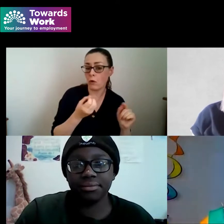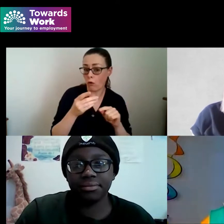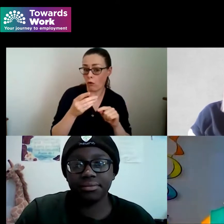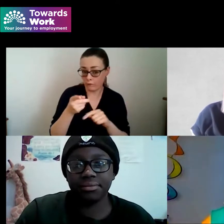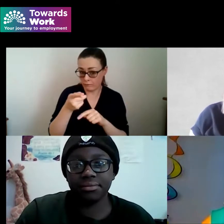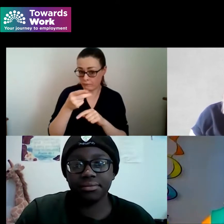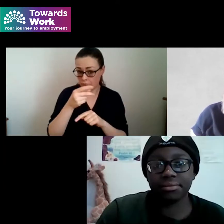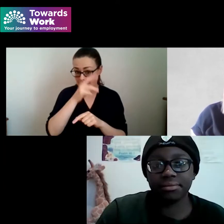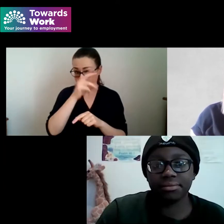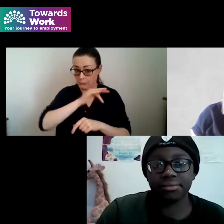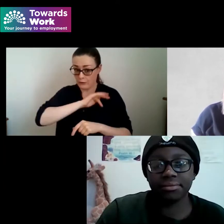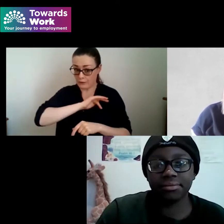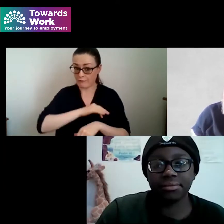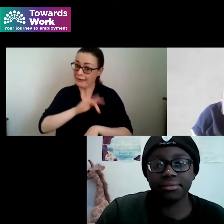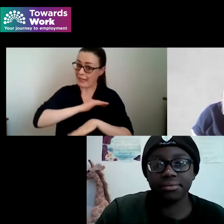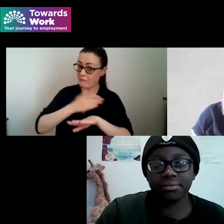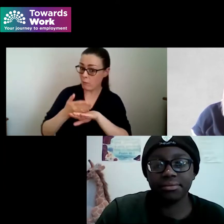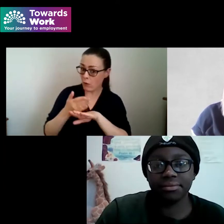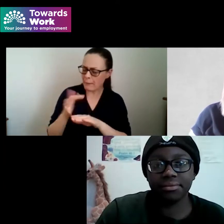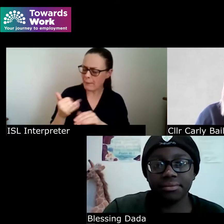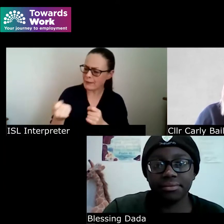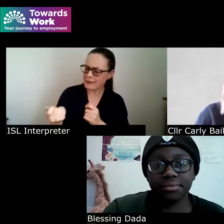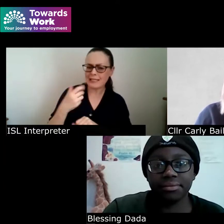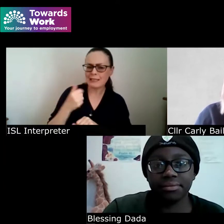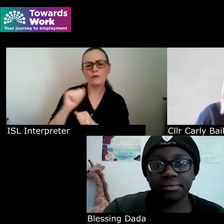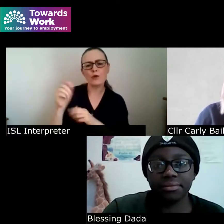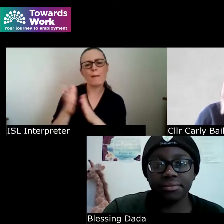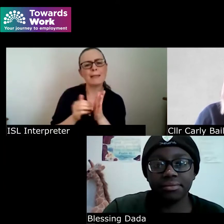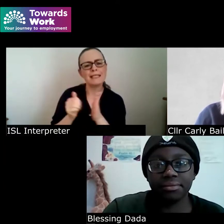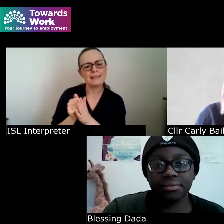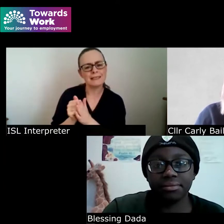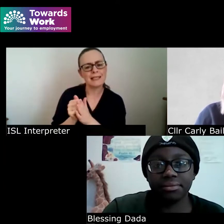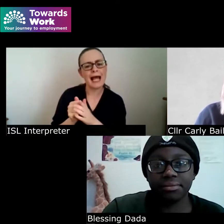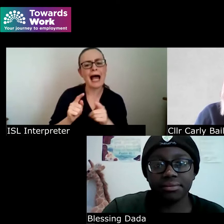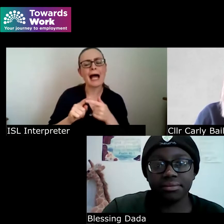tell us a little bit about what your business is and then maybe what some of the barriers